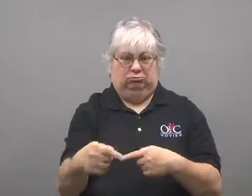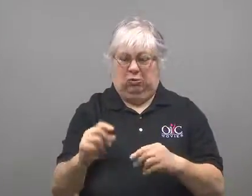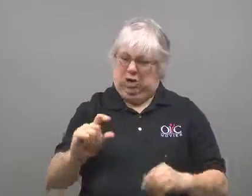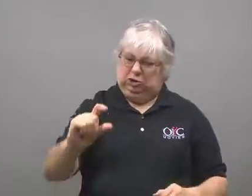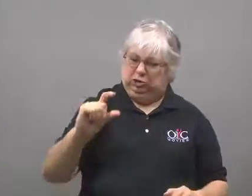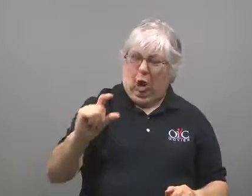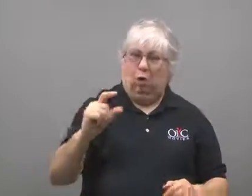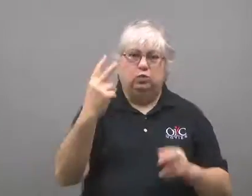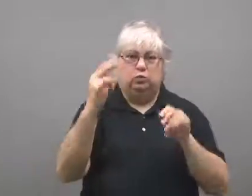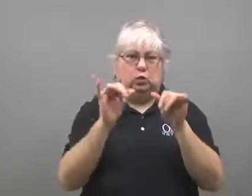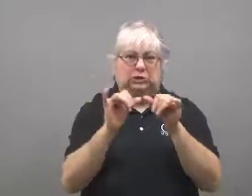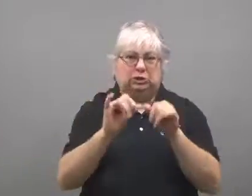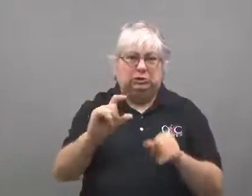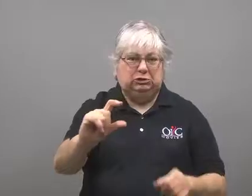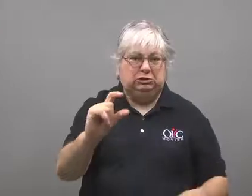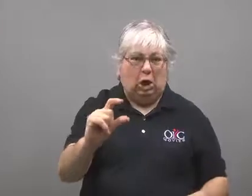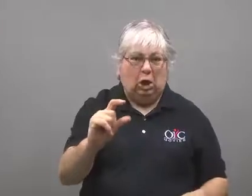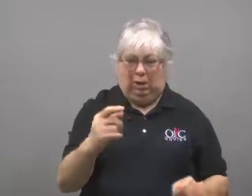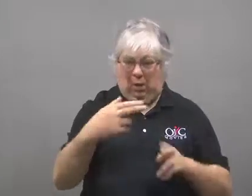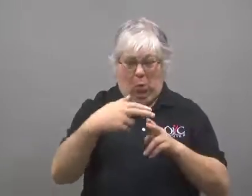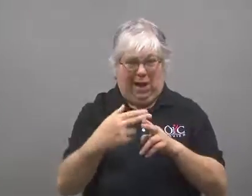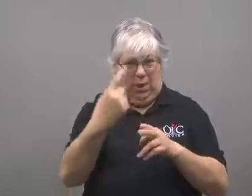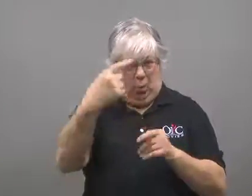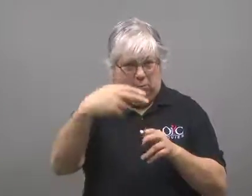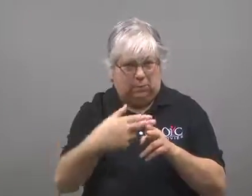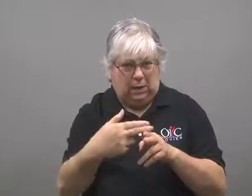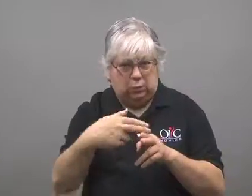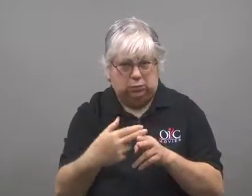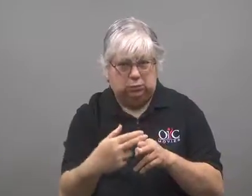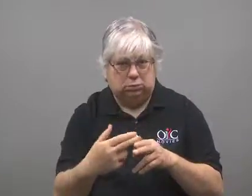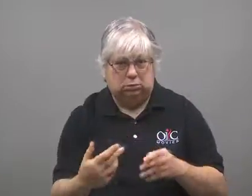They are two inches thick and weigh a pound each.